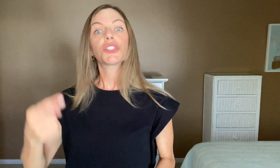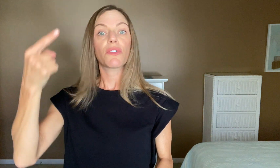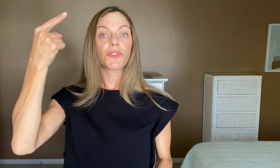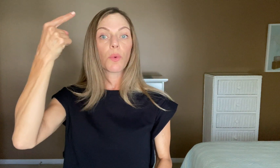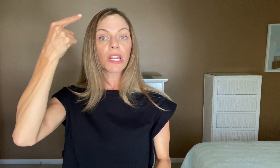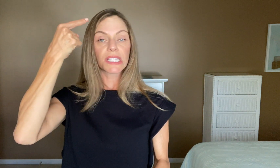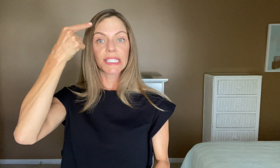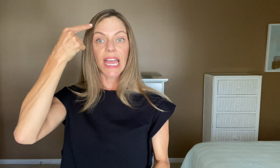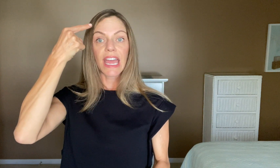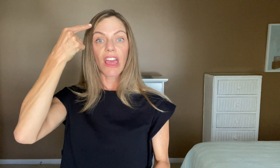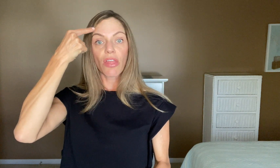So if you wanted to say: